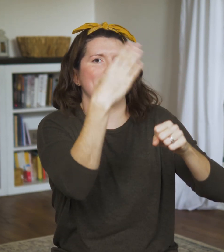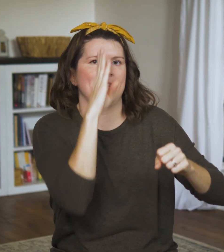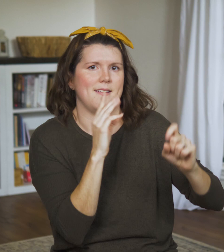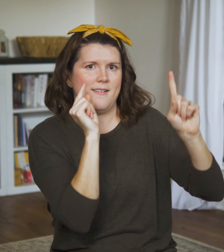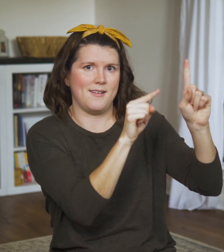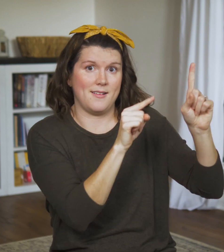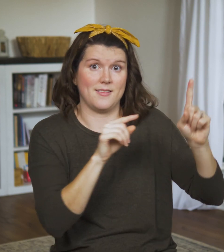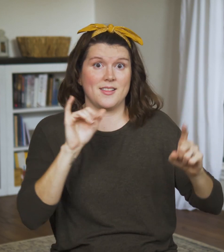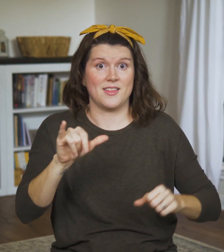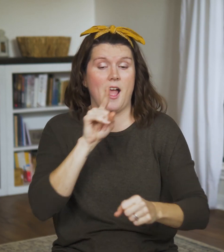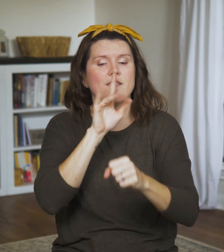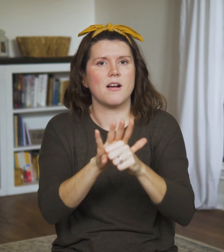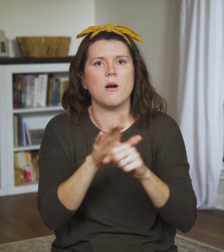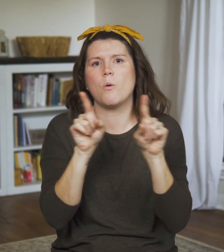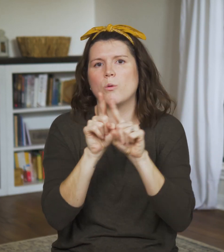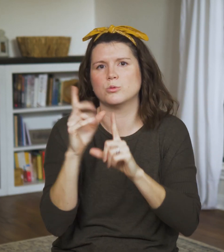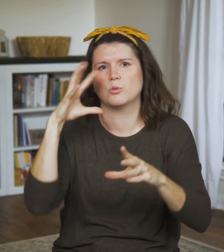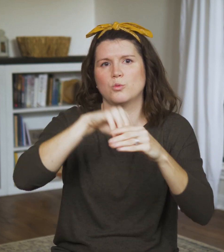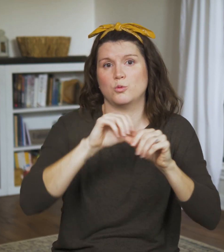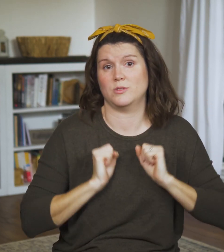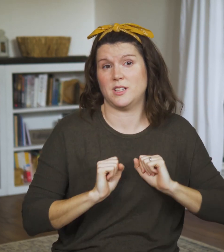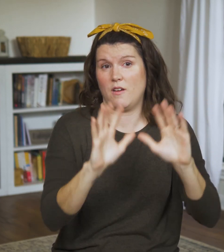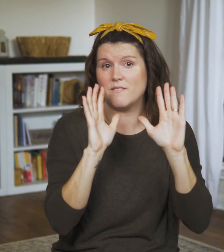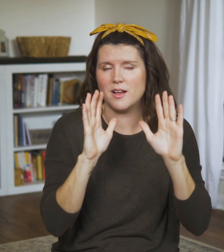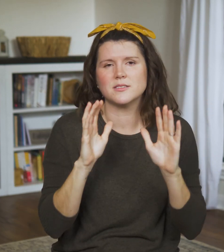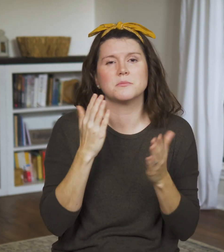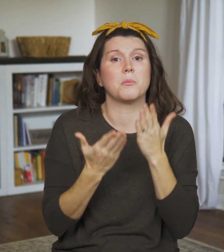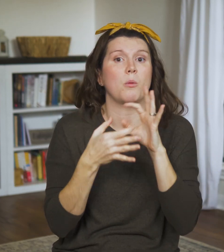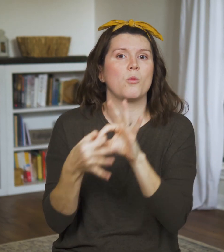There are 168 hours in each week.